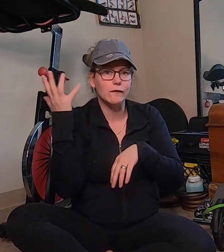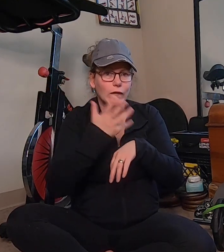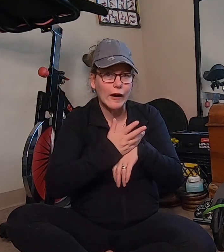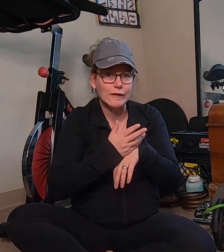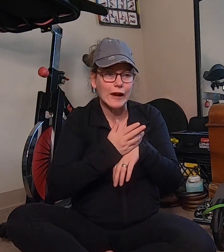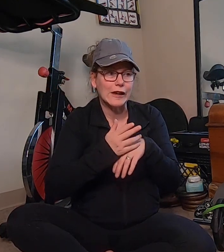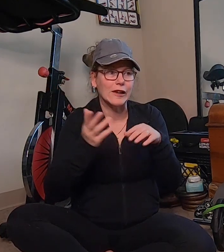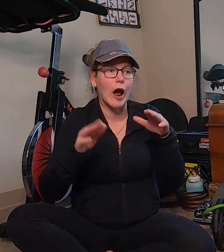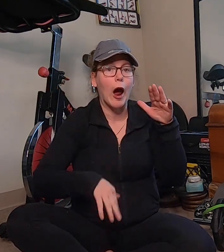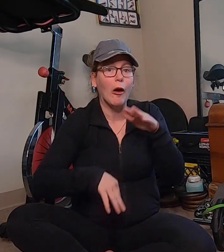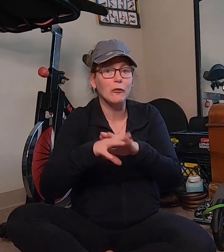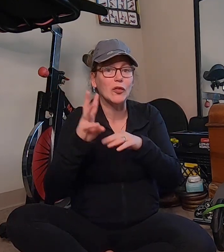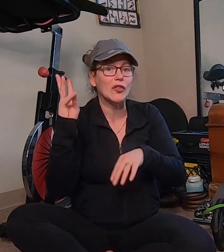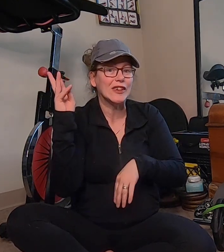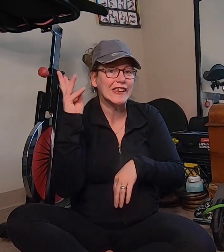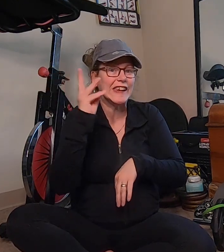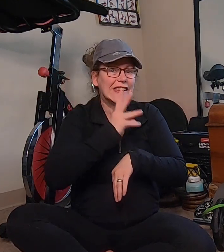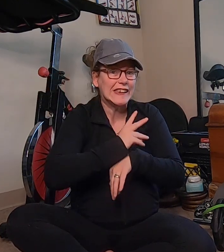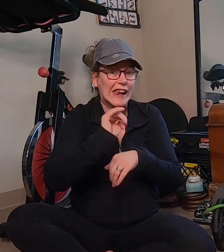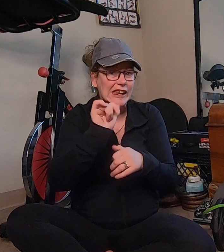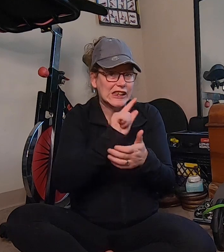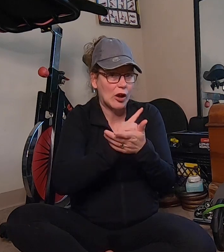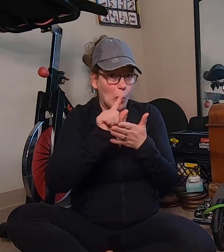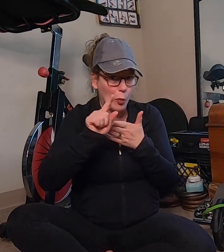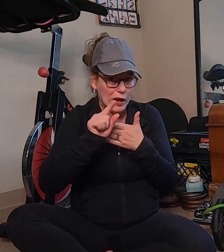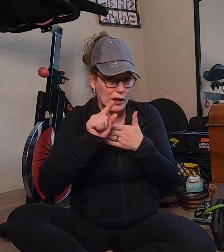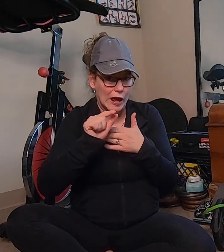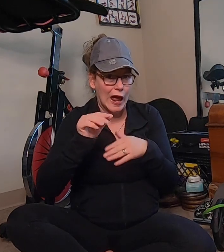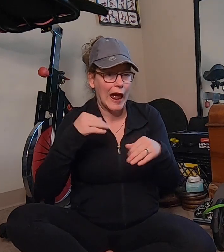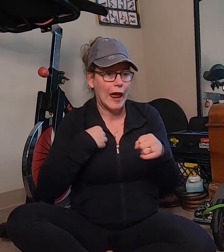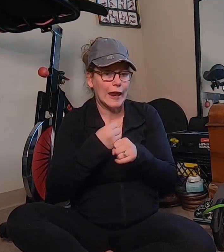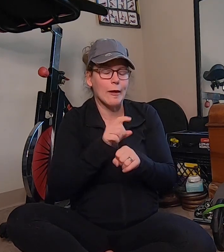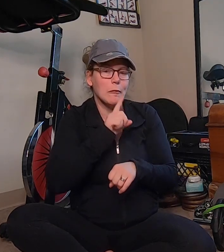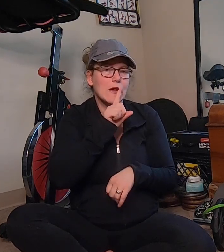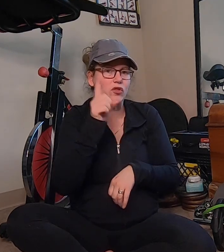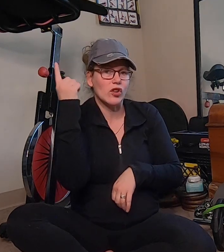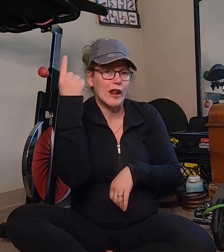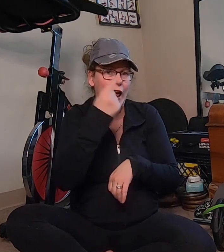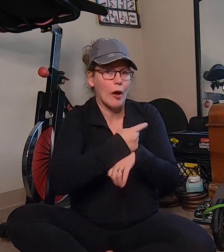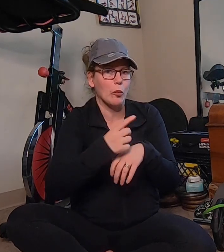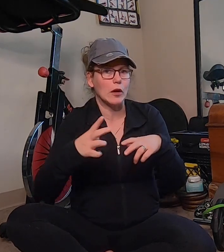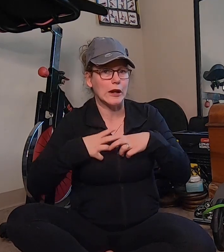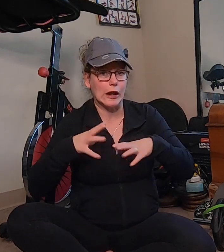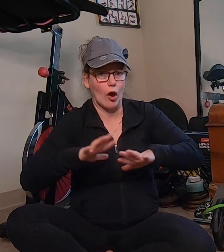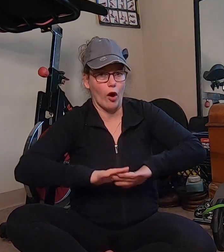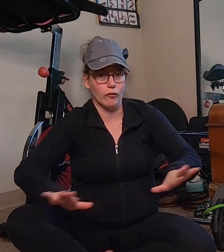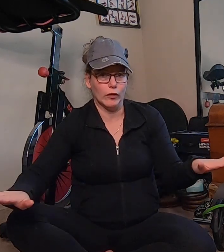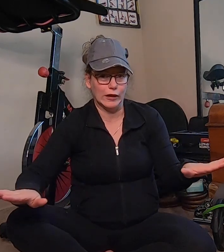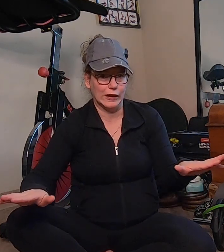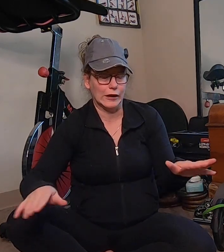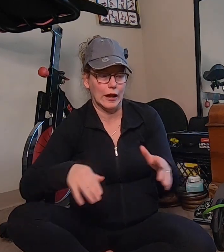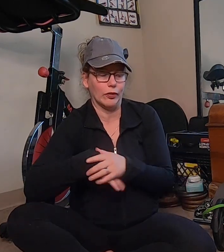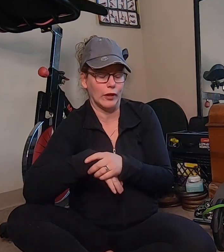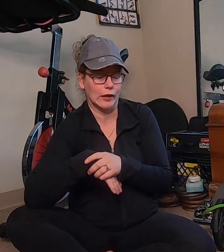days five days after six days a week and then I made sure I had one day off and did nothing